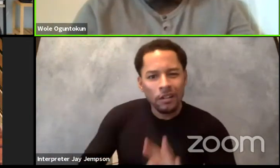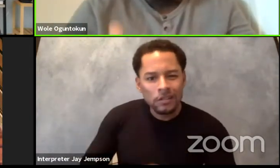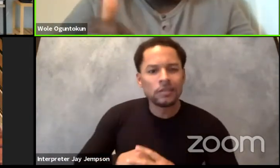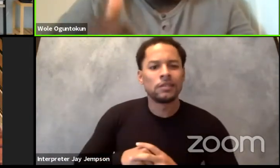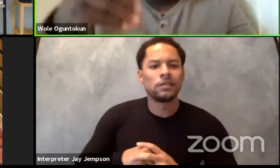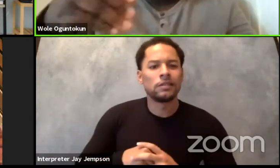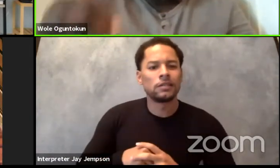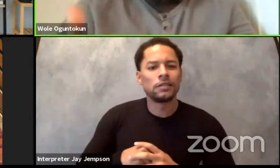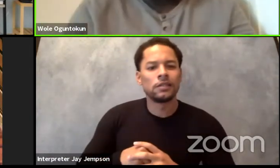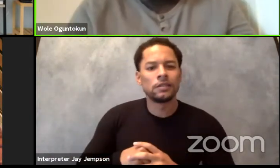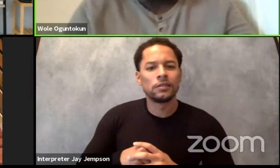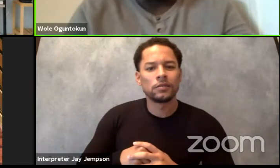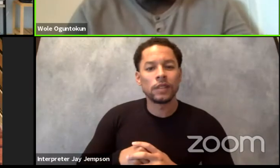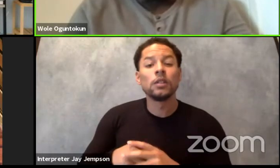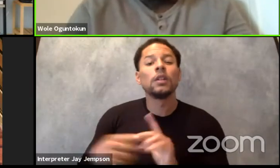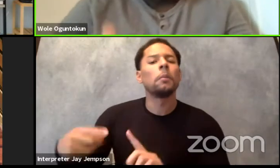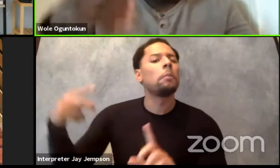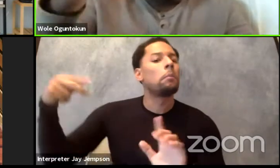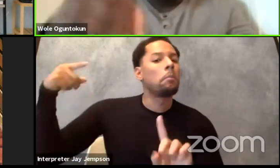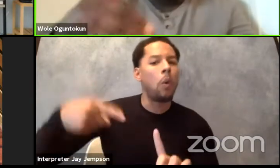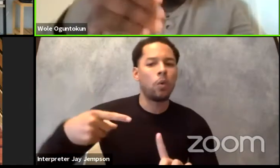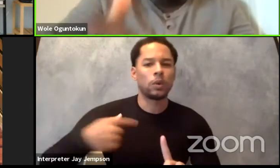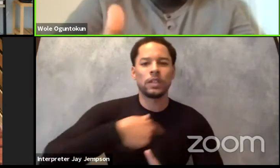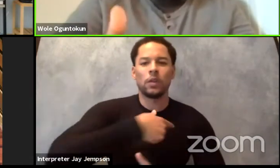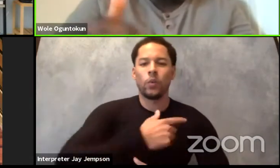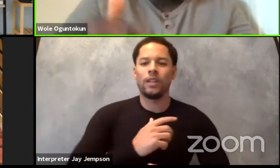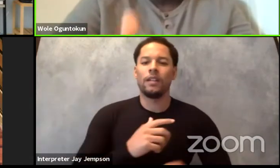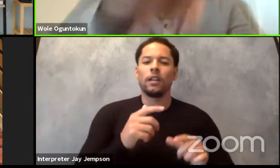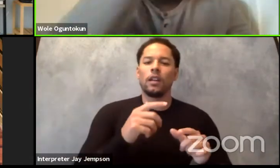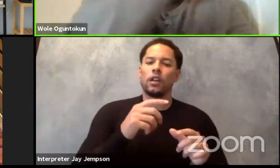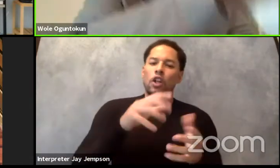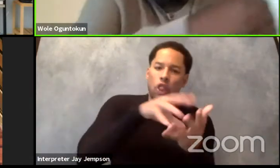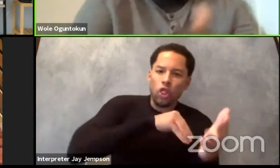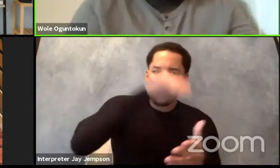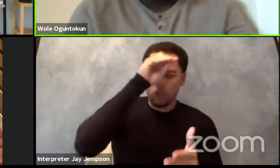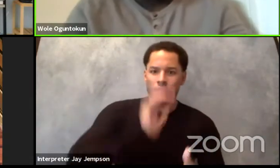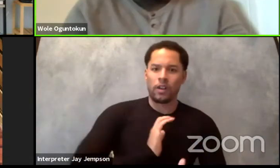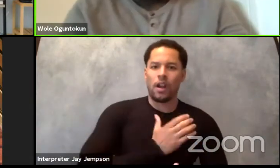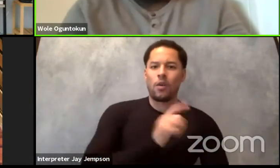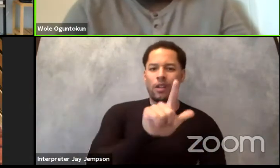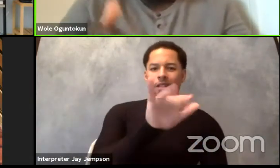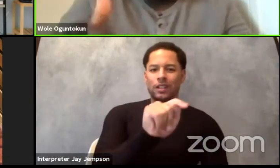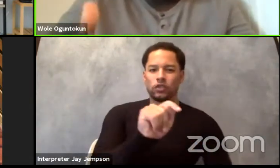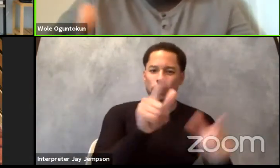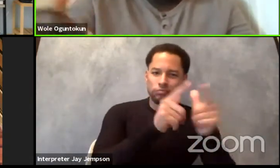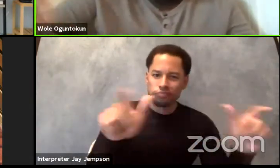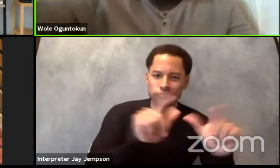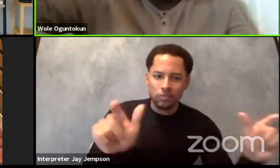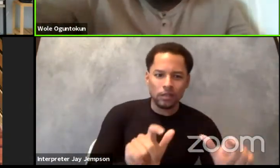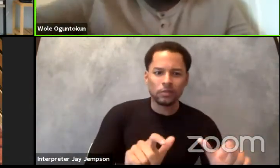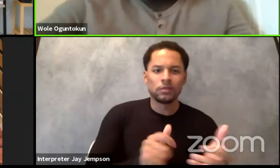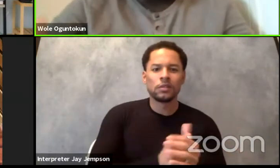We learn our literature and we learn the literature of the developed world. We learn our literature in English often,